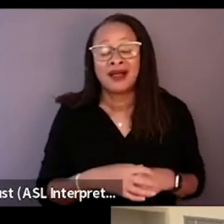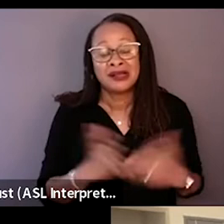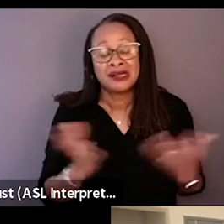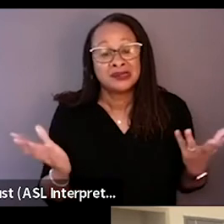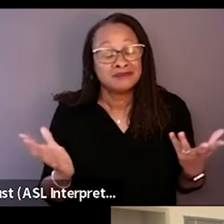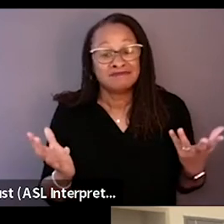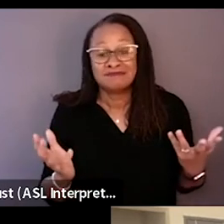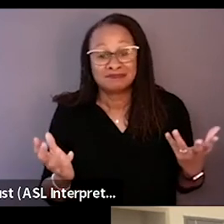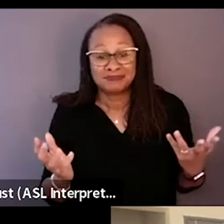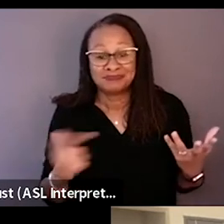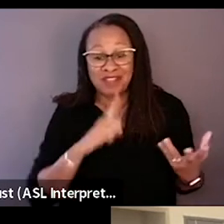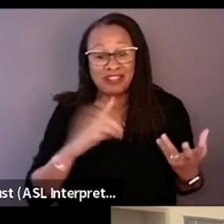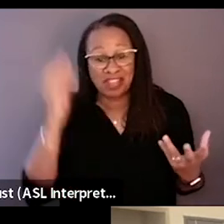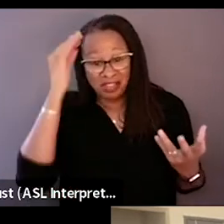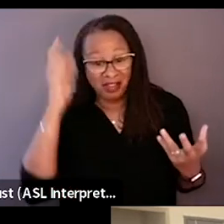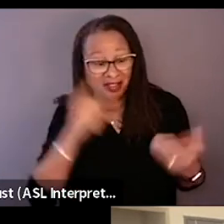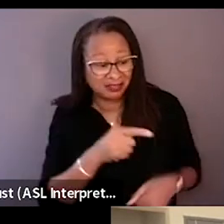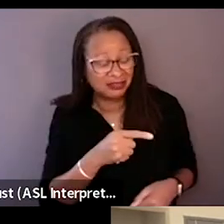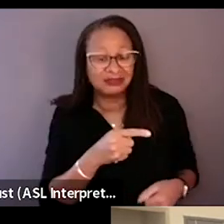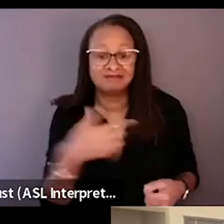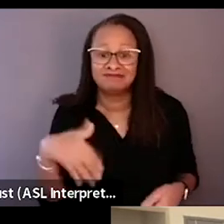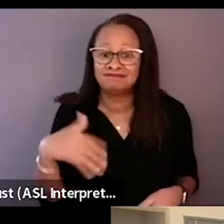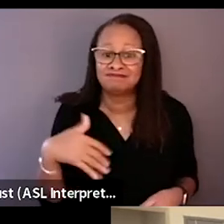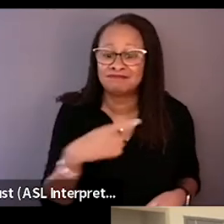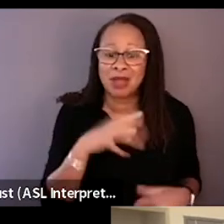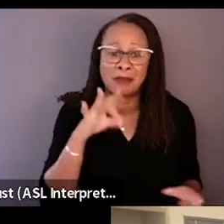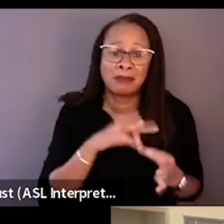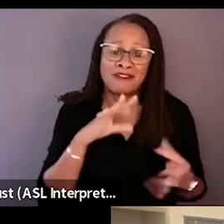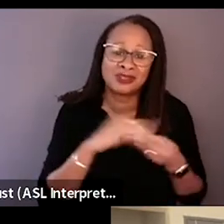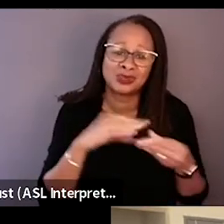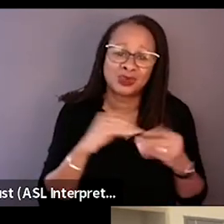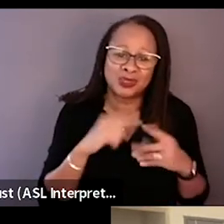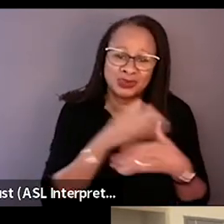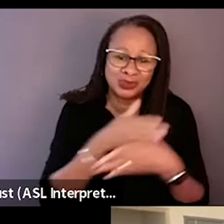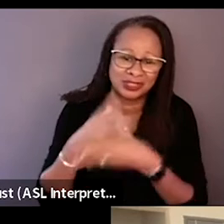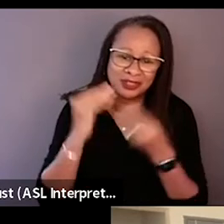I really thought that this was the perfect story to tell about the pandemic,